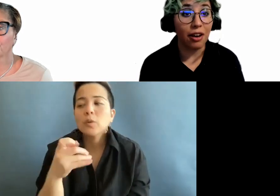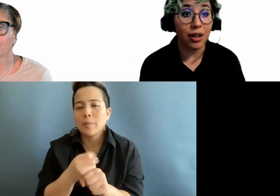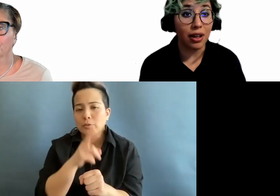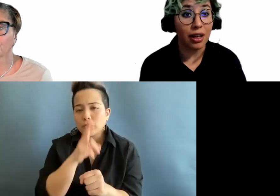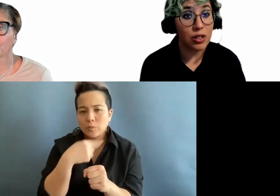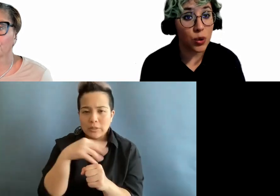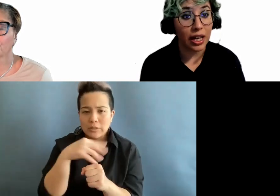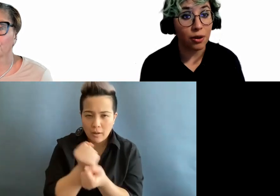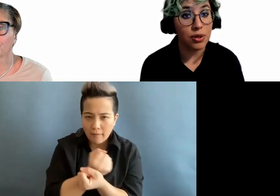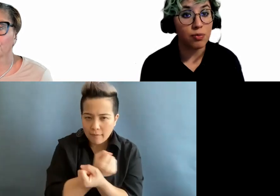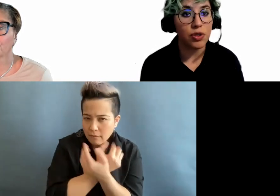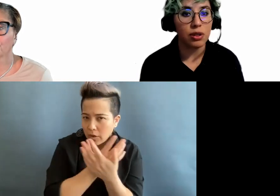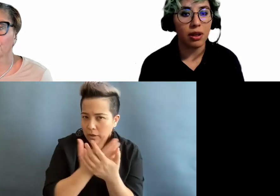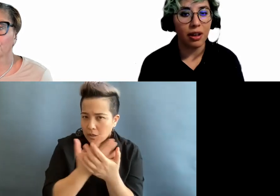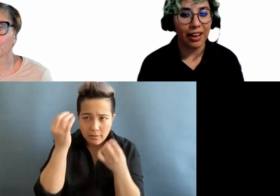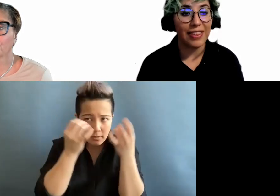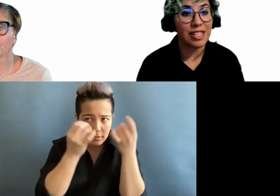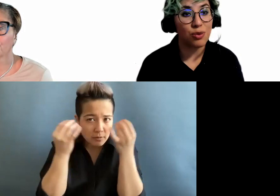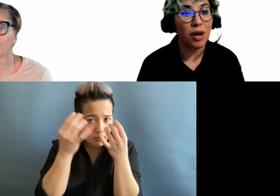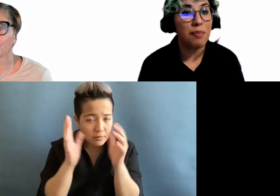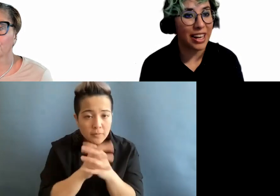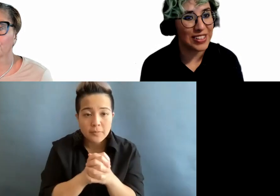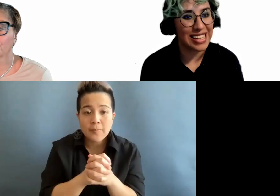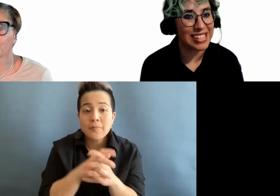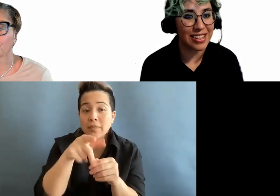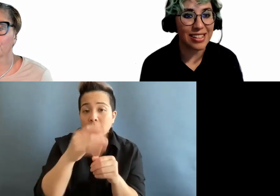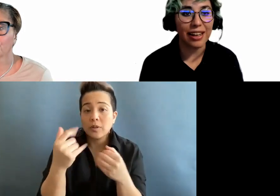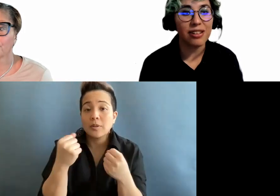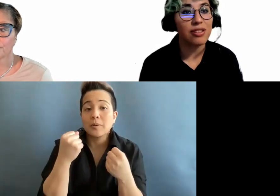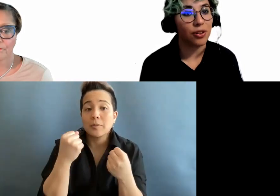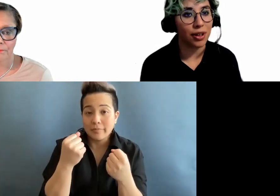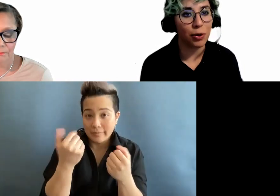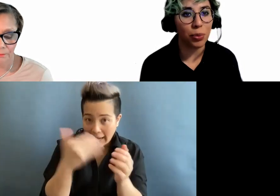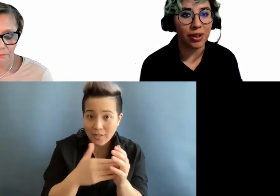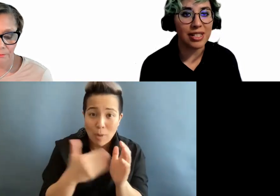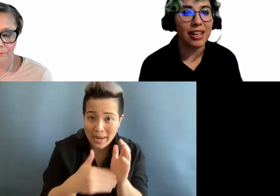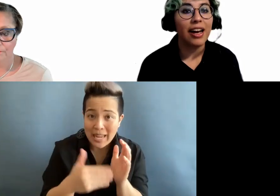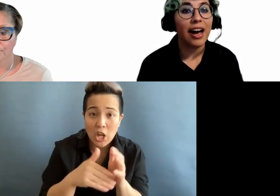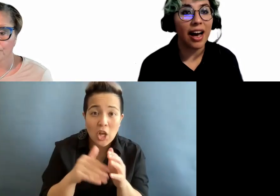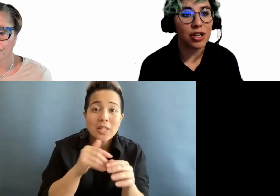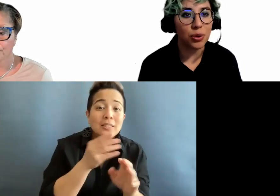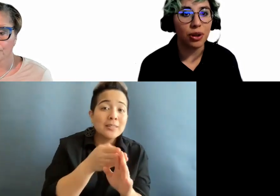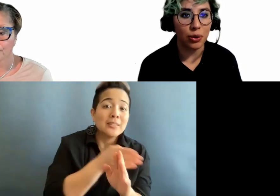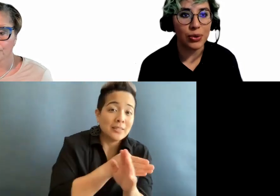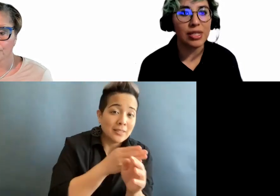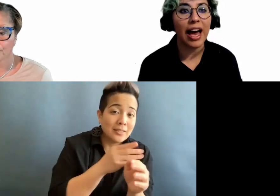everything into account, and this is why manual testing is, again, so very important. Actual use,